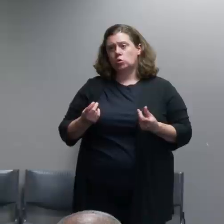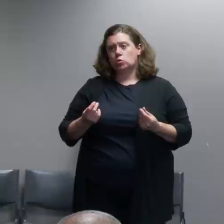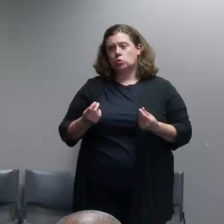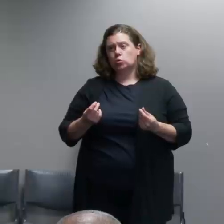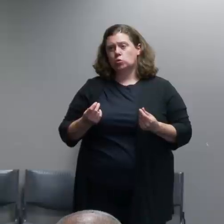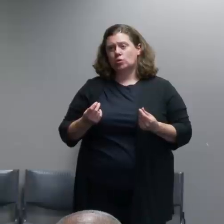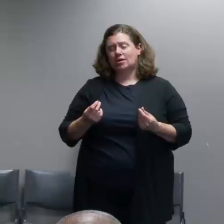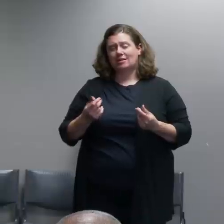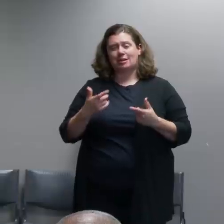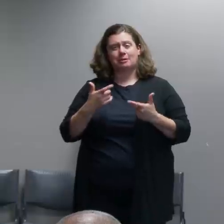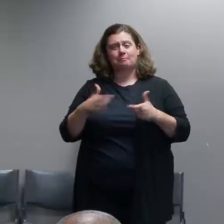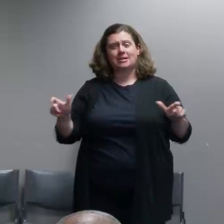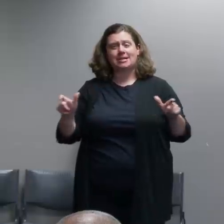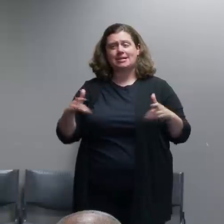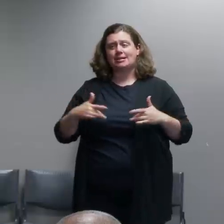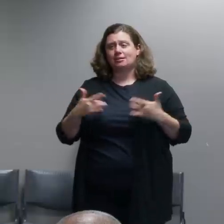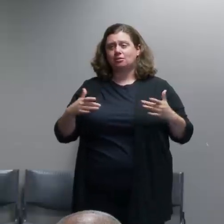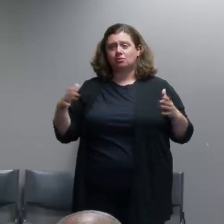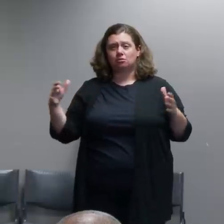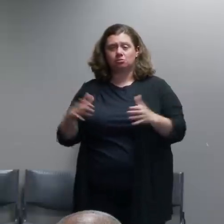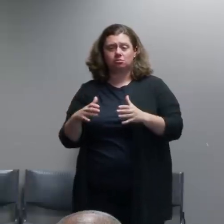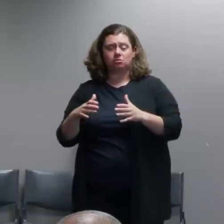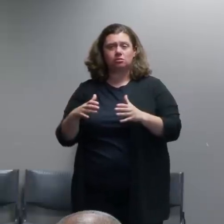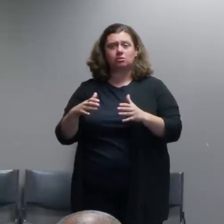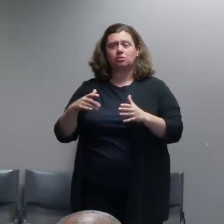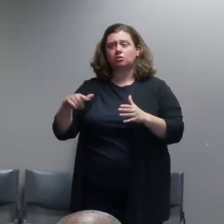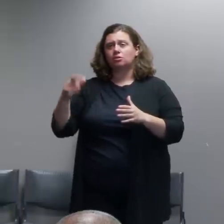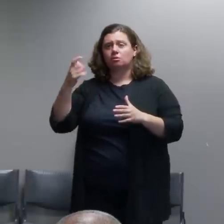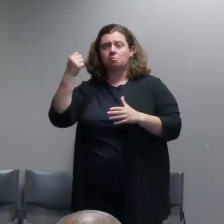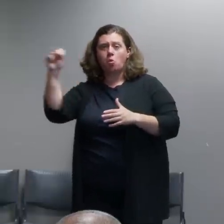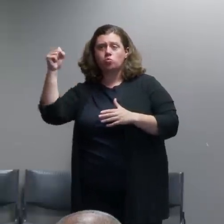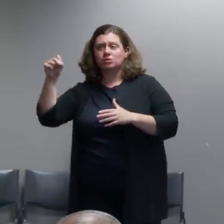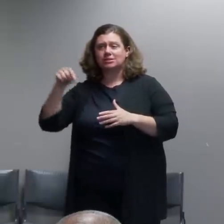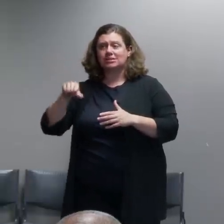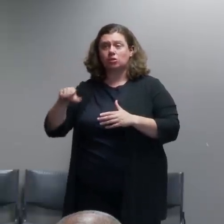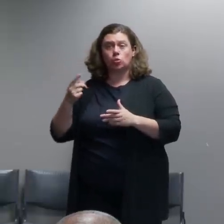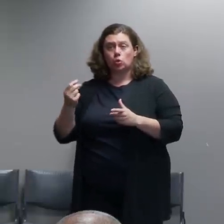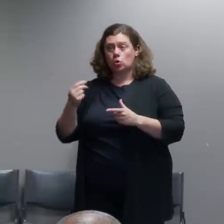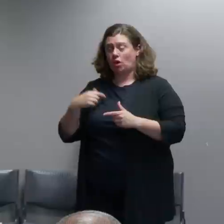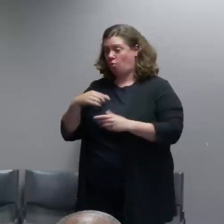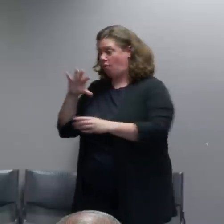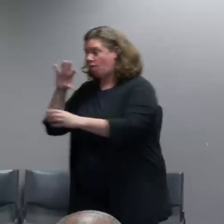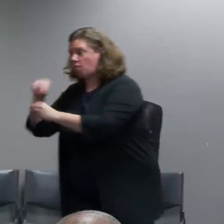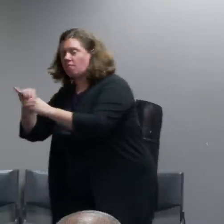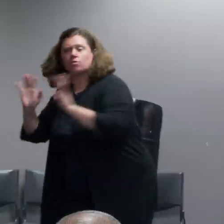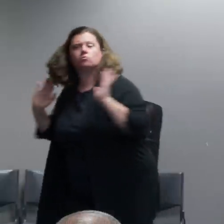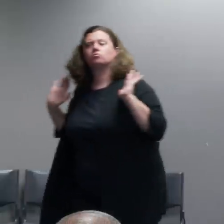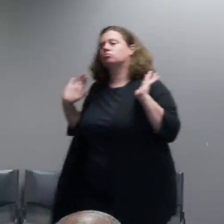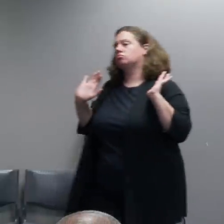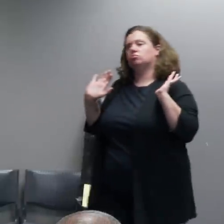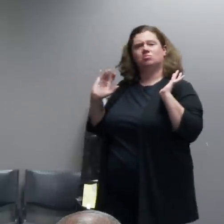actual protest groups, not showing up at all worked just fine because these were really well organized events and they didn't need us